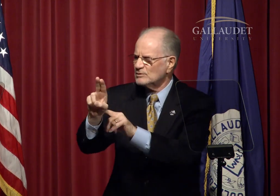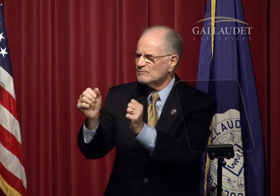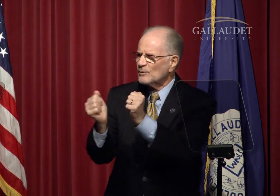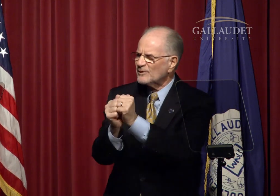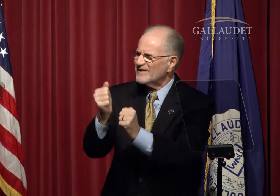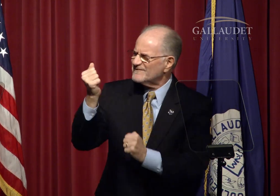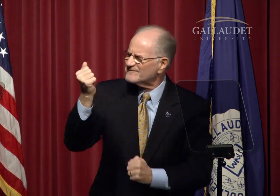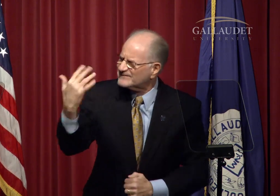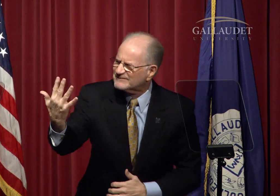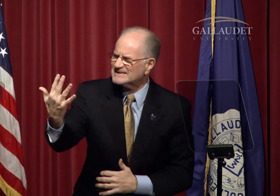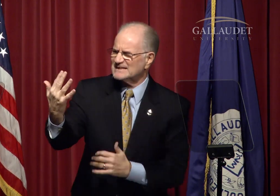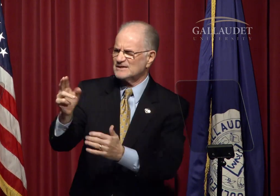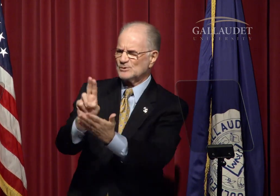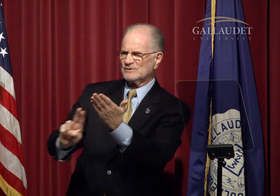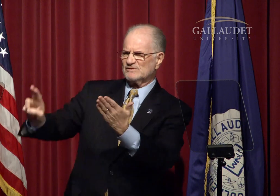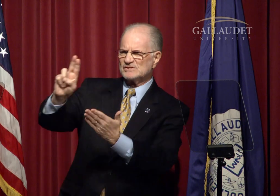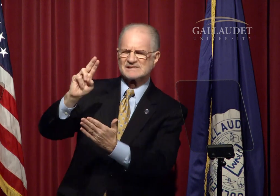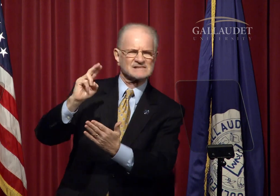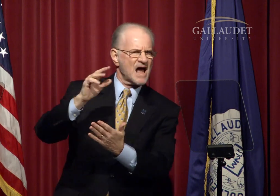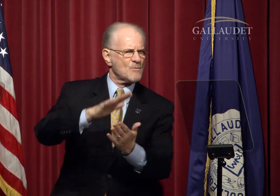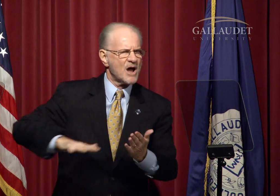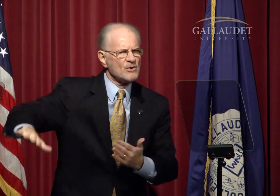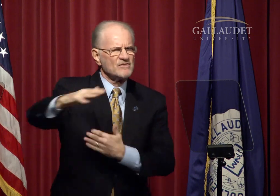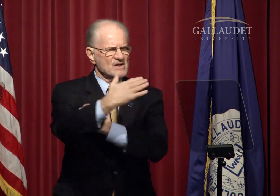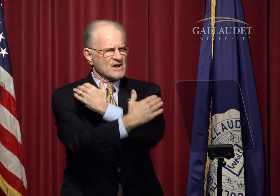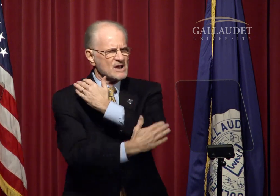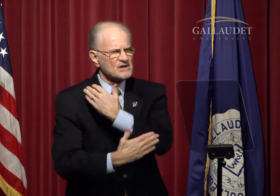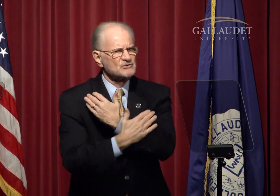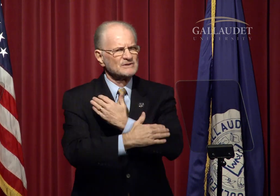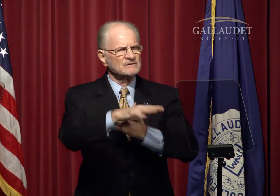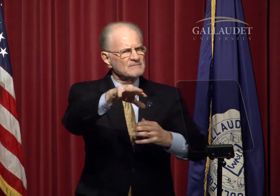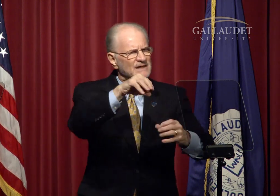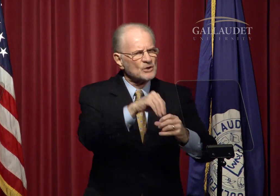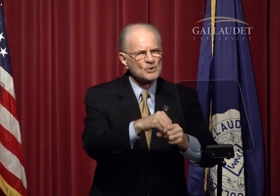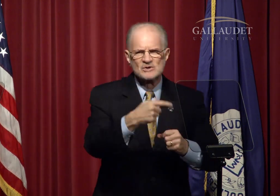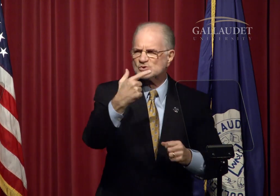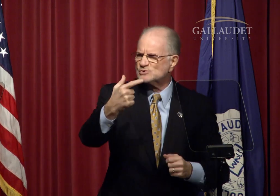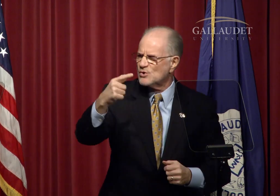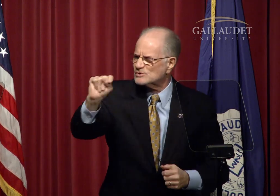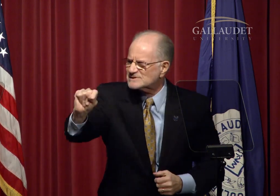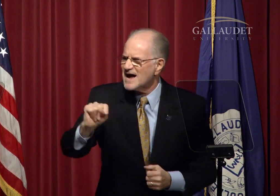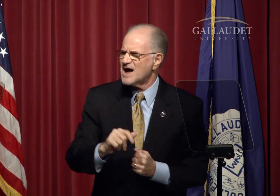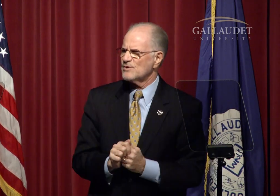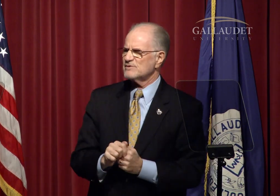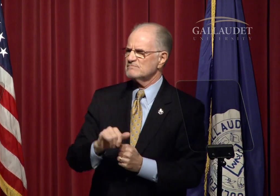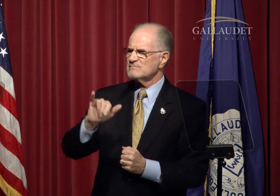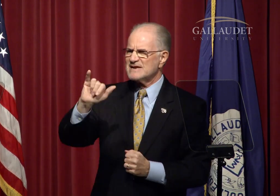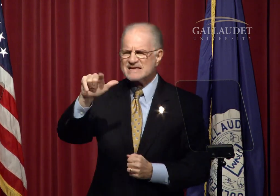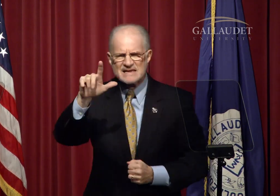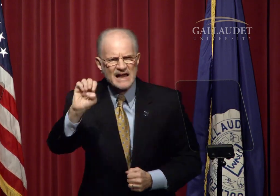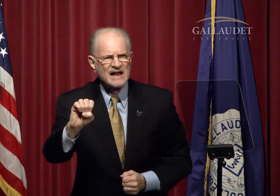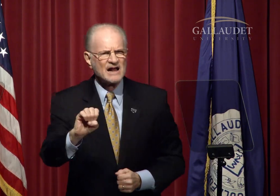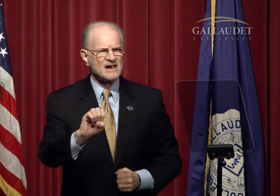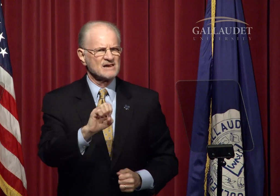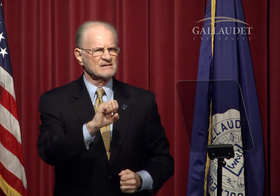And VL2 Memoranda of Understanding have been formed with 15 universities around the country